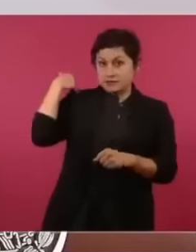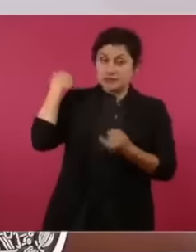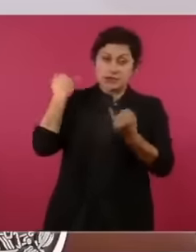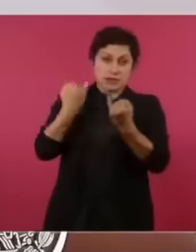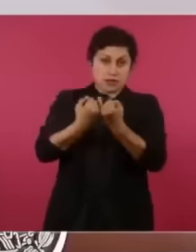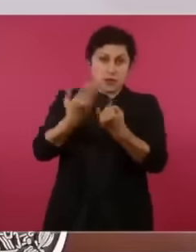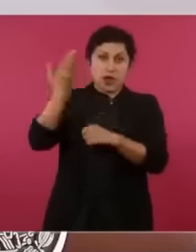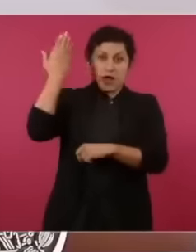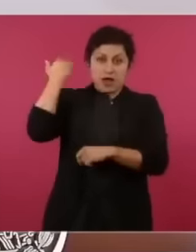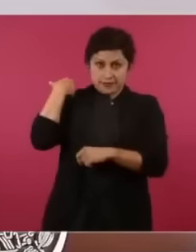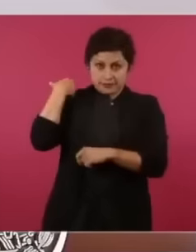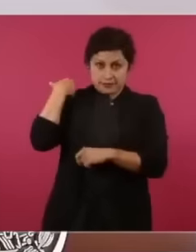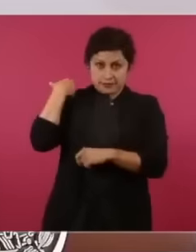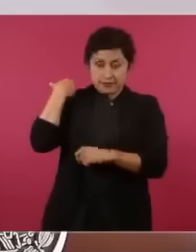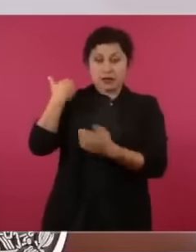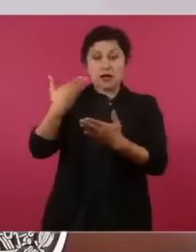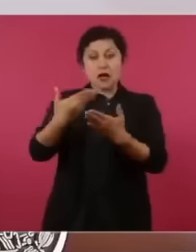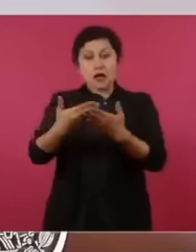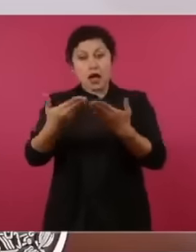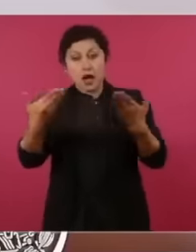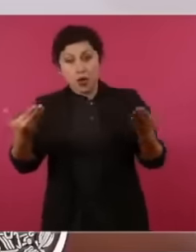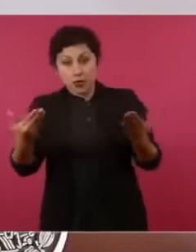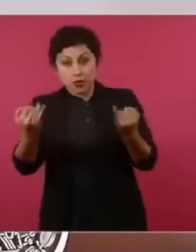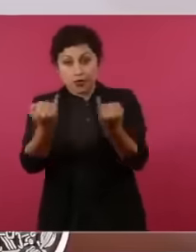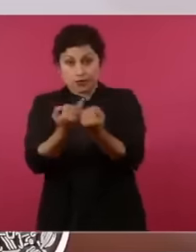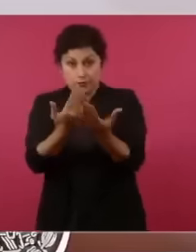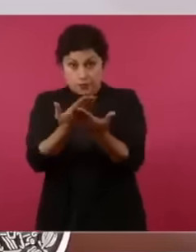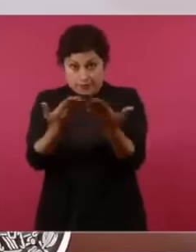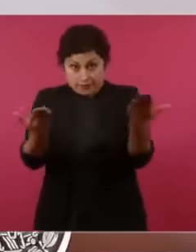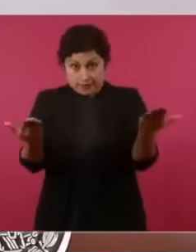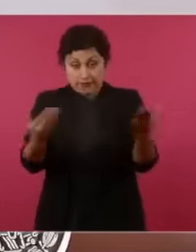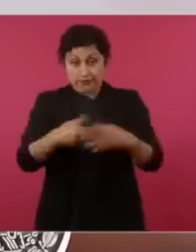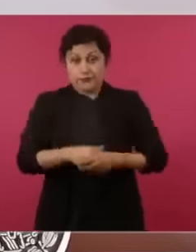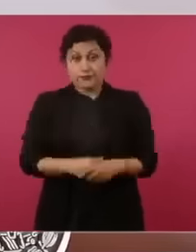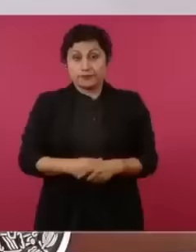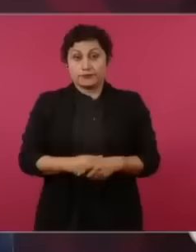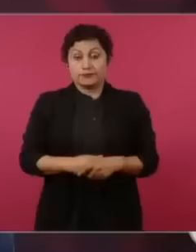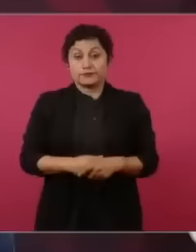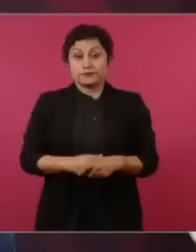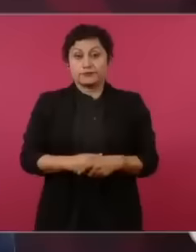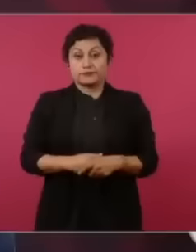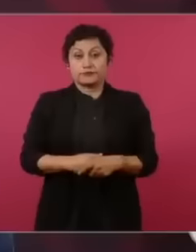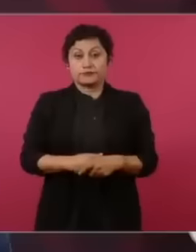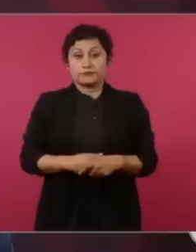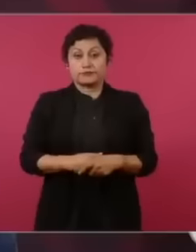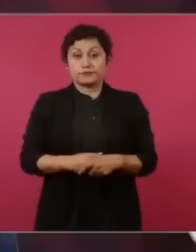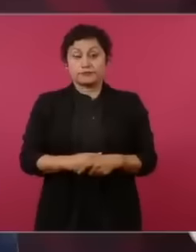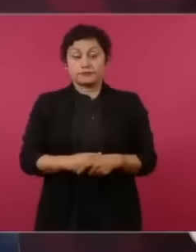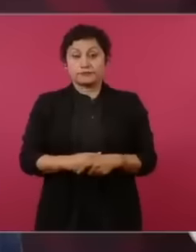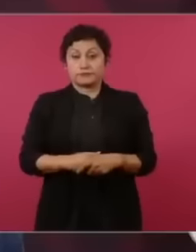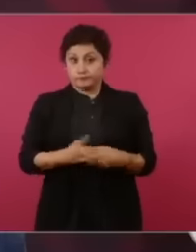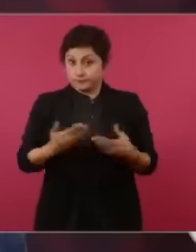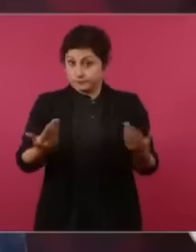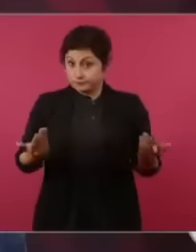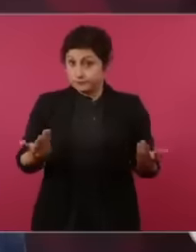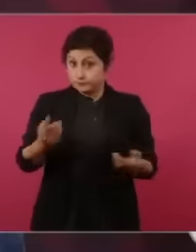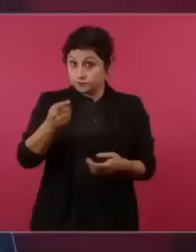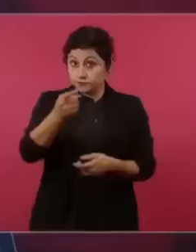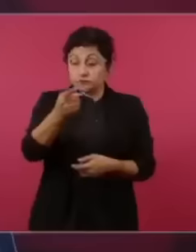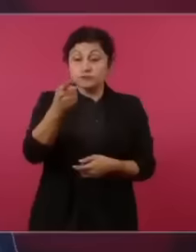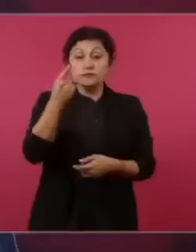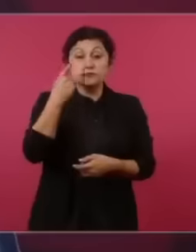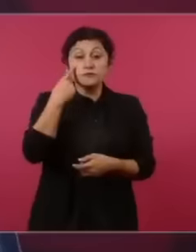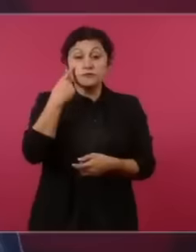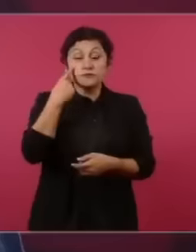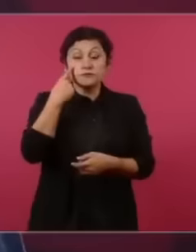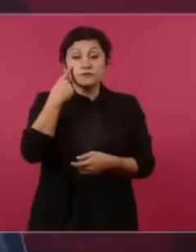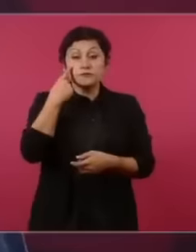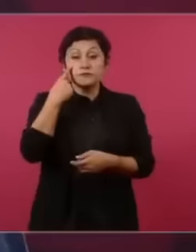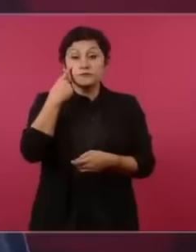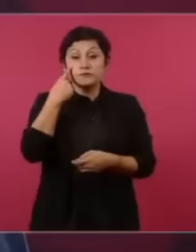now there is